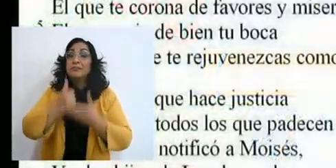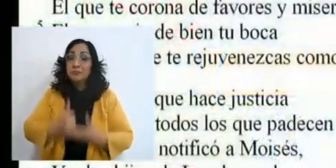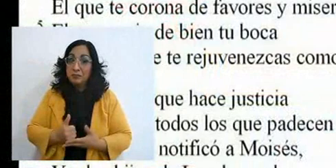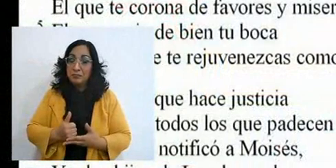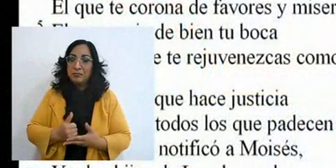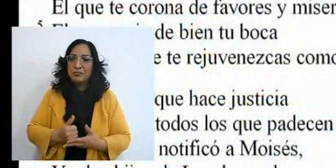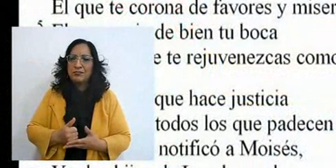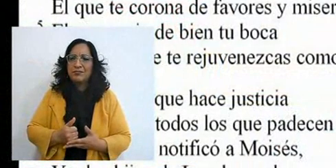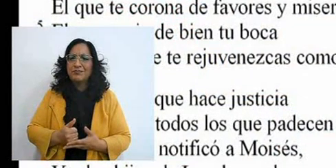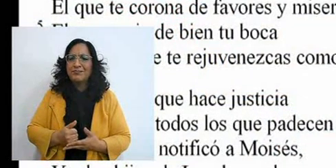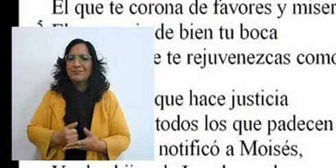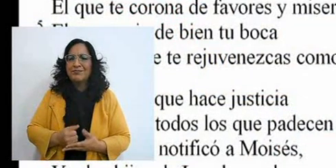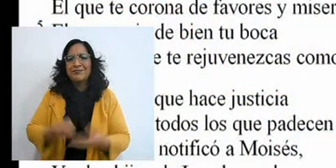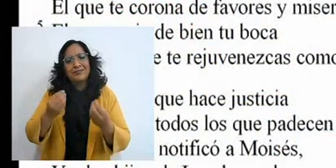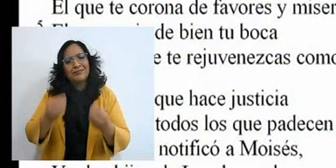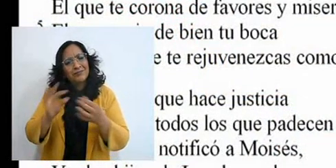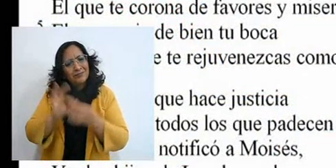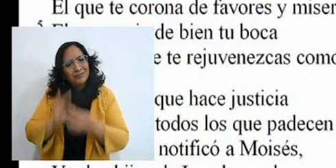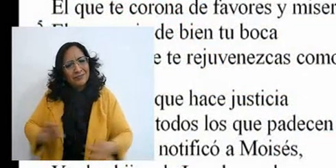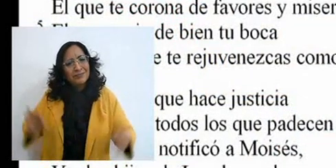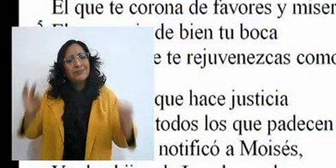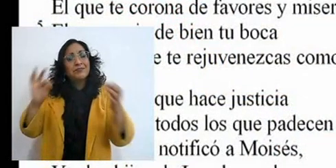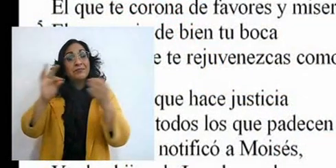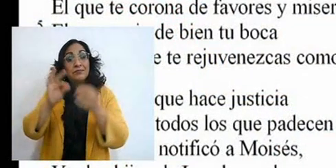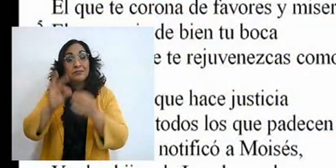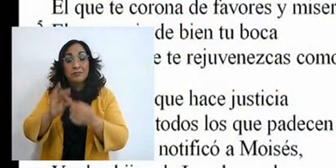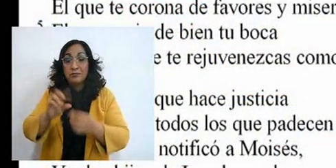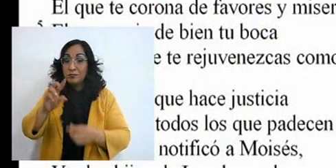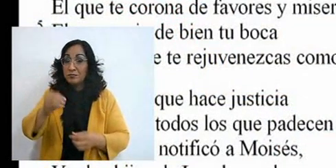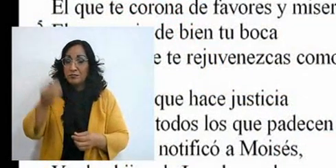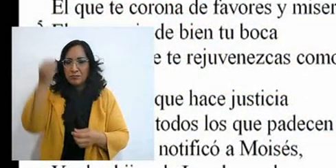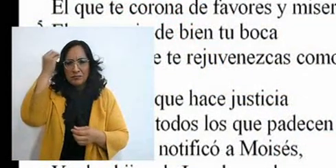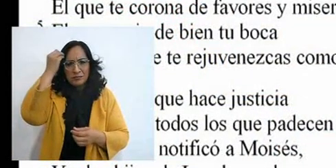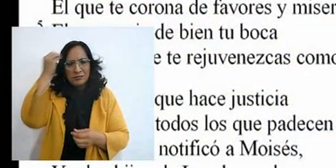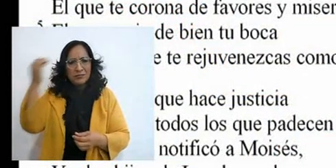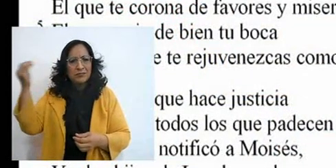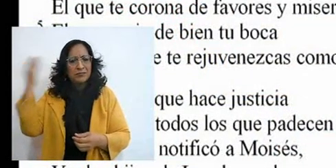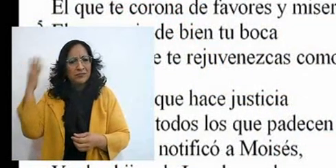How important is it not to forget where the Lord brought us from?